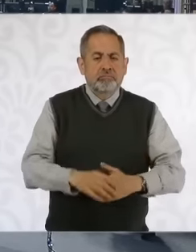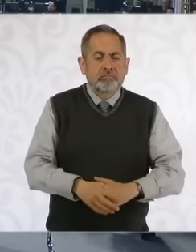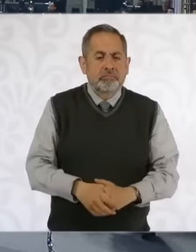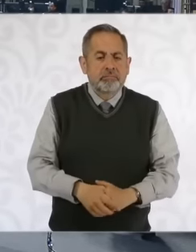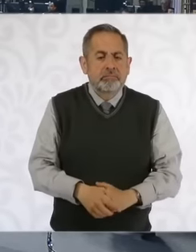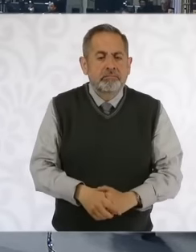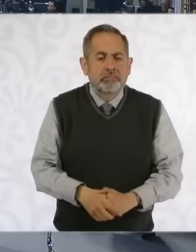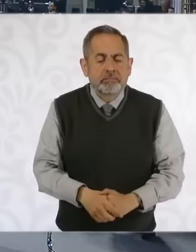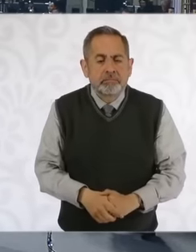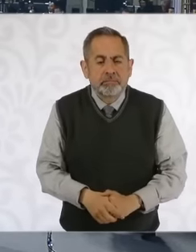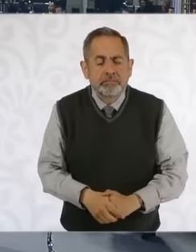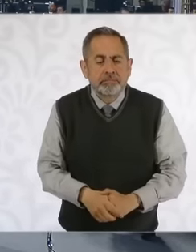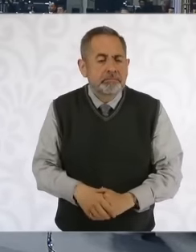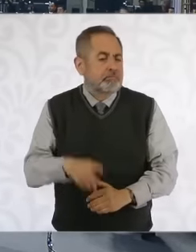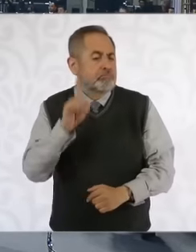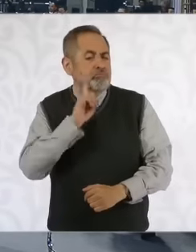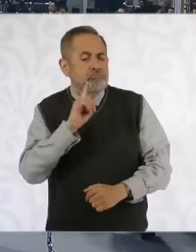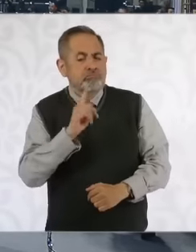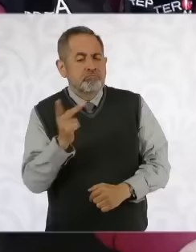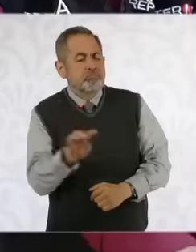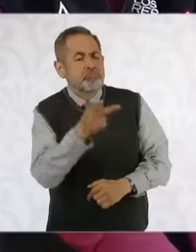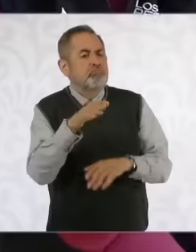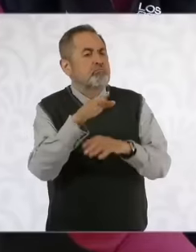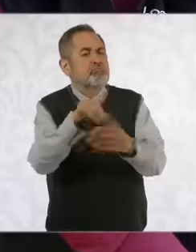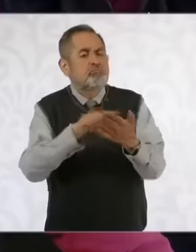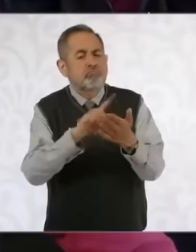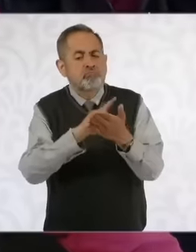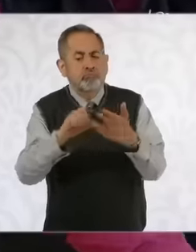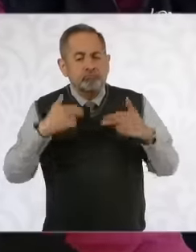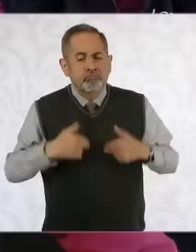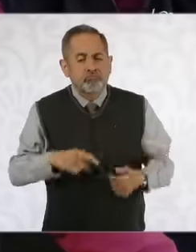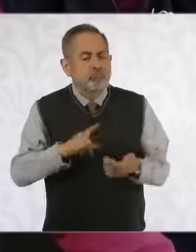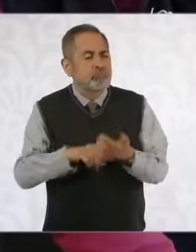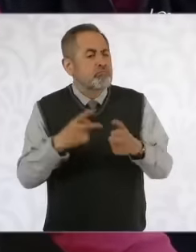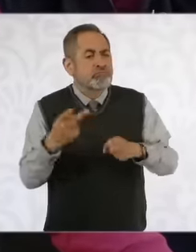finish on the issue of Human Rights. What is going to happen with the census of missing persons,